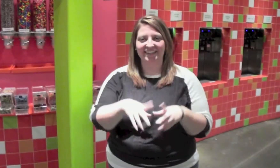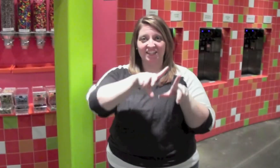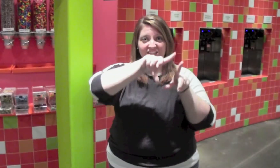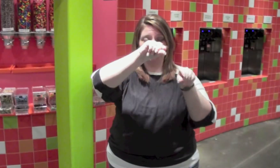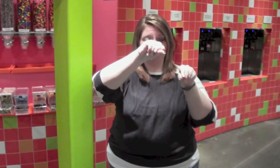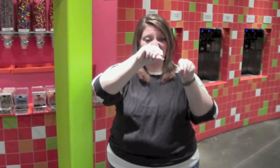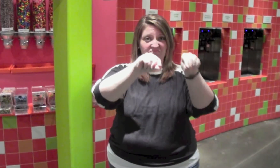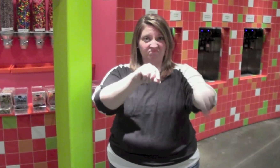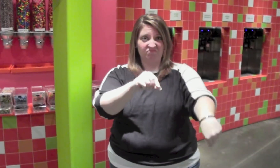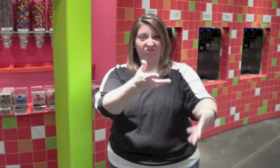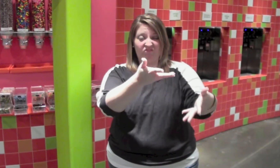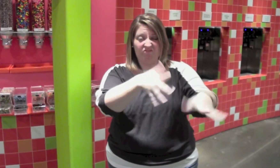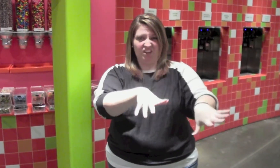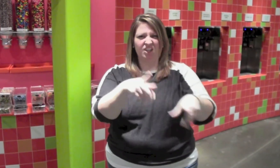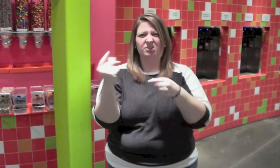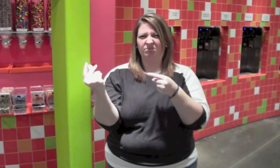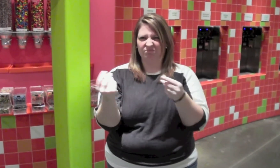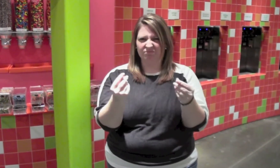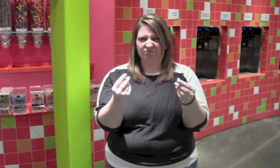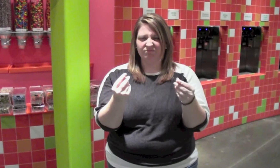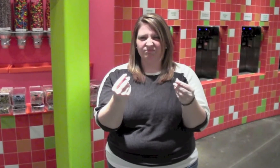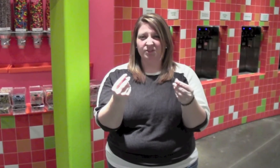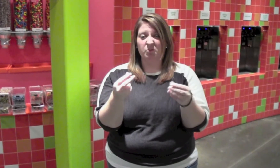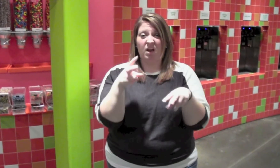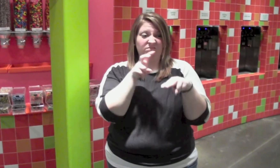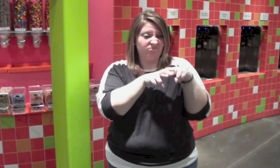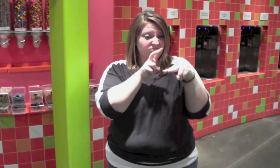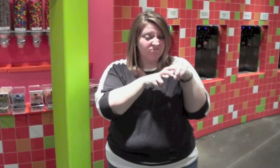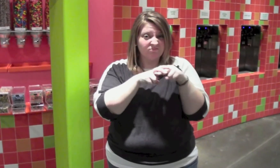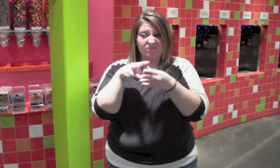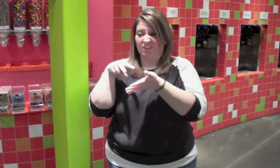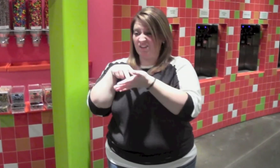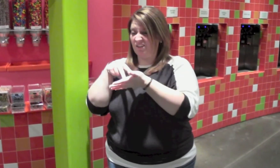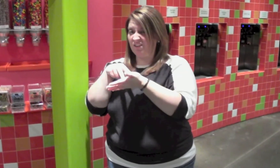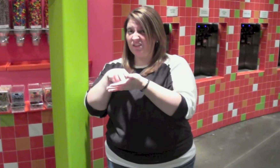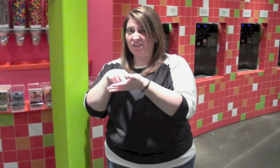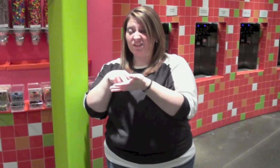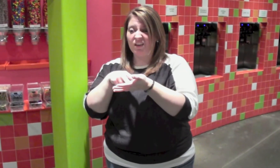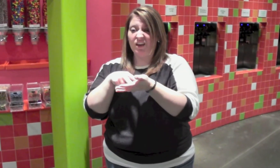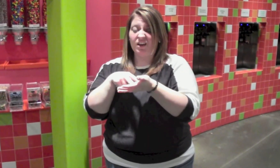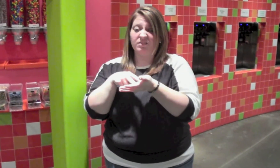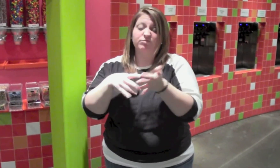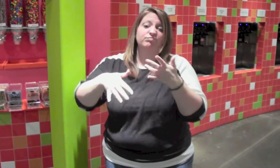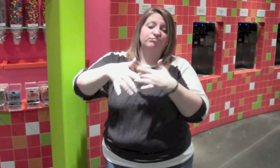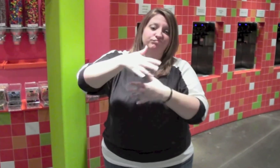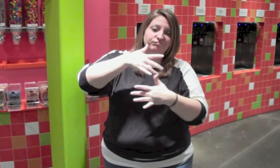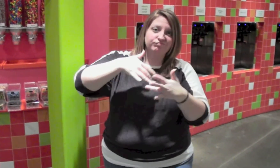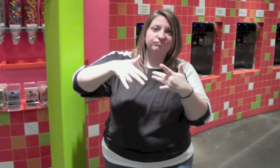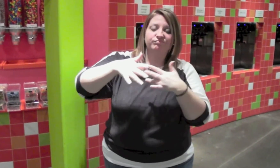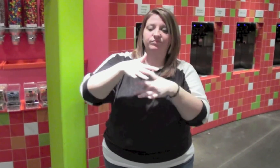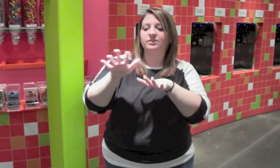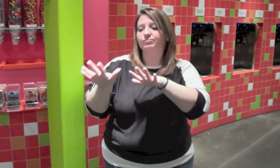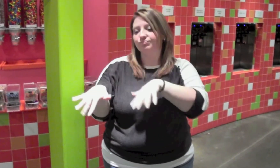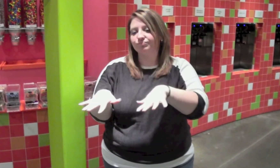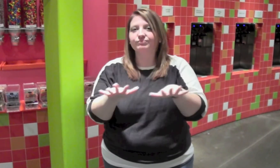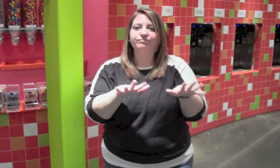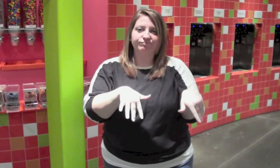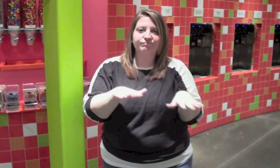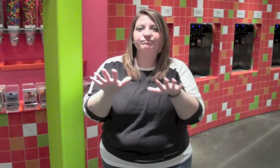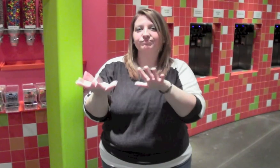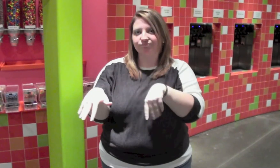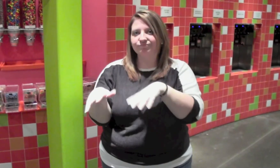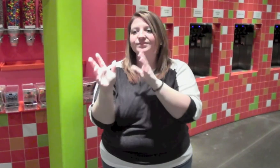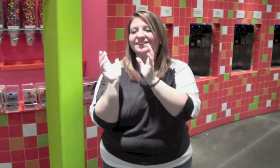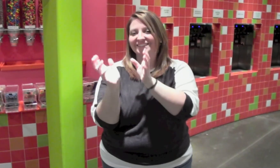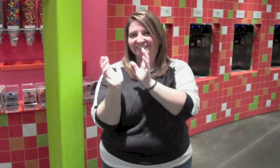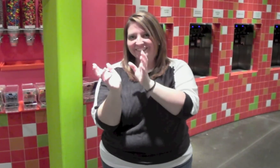What do you do when you've finished putting the receipt in the bowl? Well, you can sit, stand, socialize, hangout and chat…